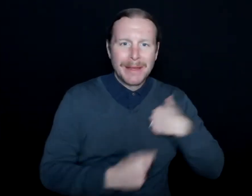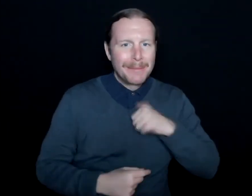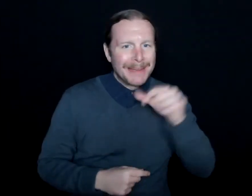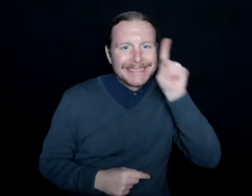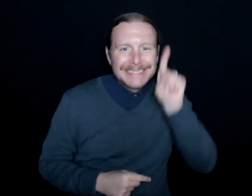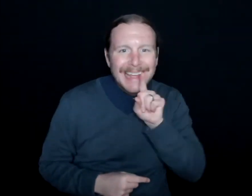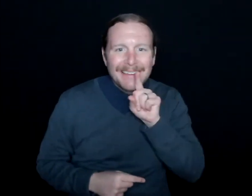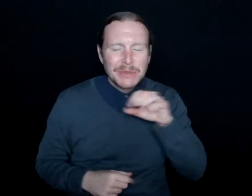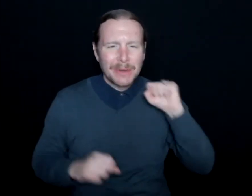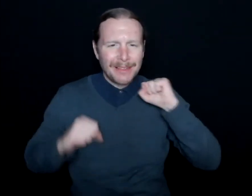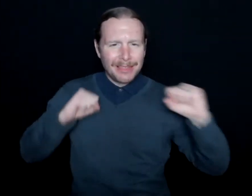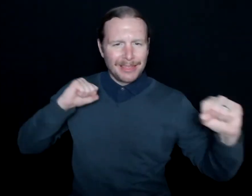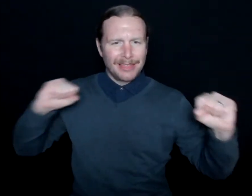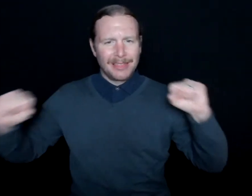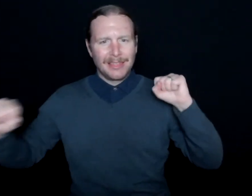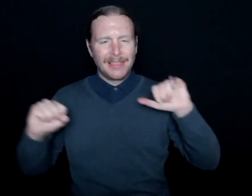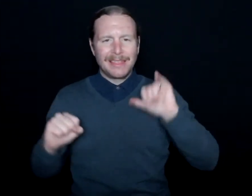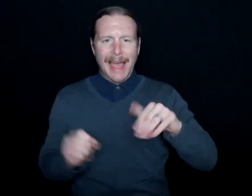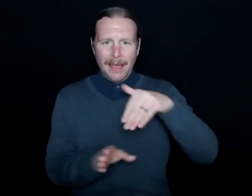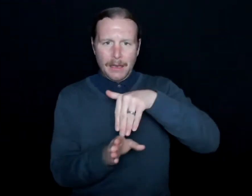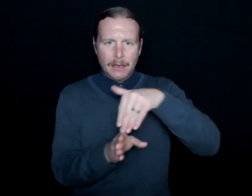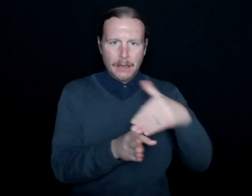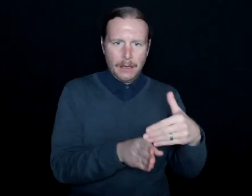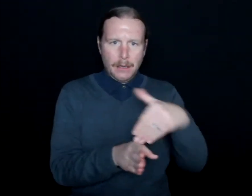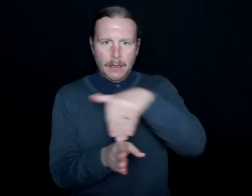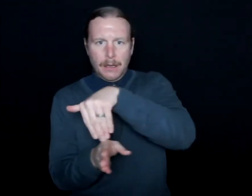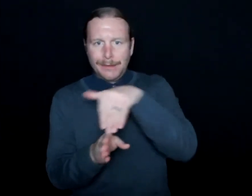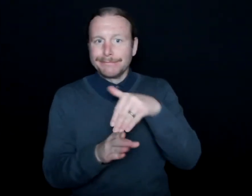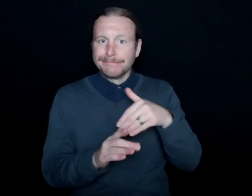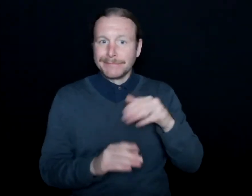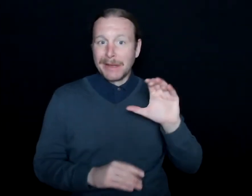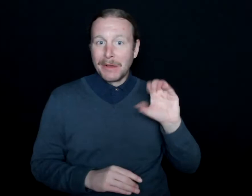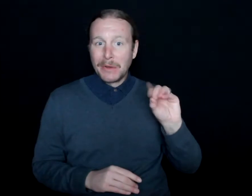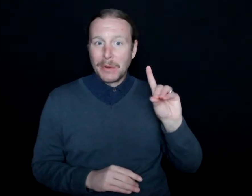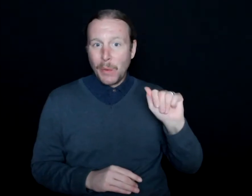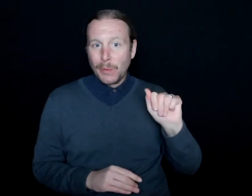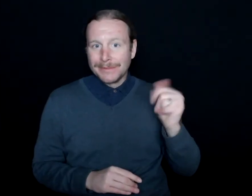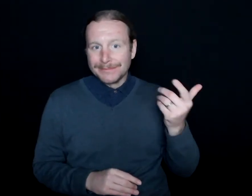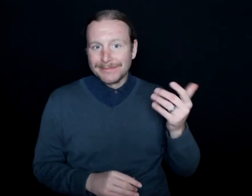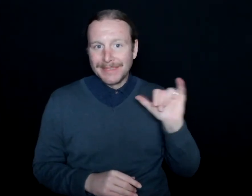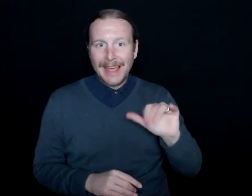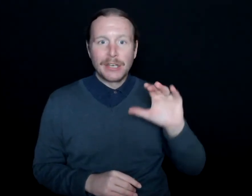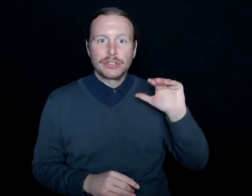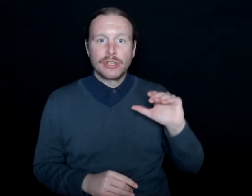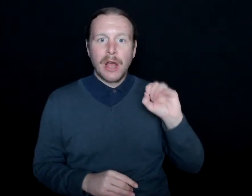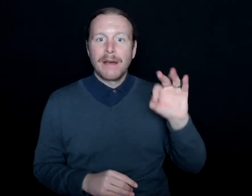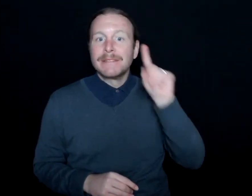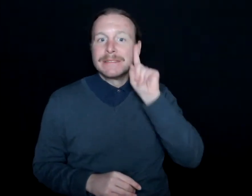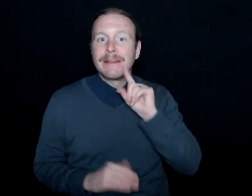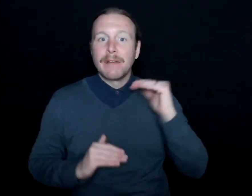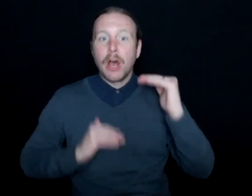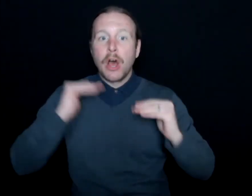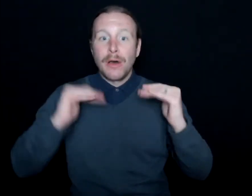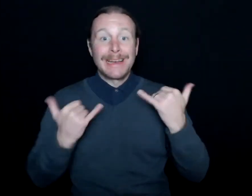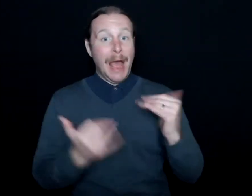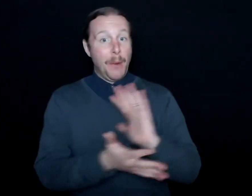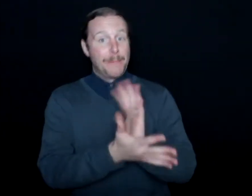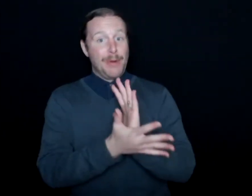And so that's that odd existence of being a CODA, a Child Of Deaf Adults. And now you're seeing this movie come out, CODA,